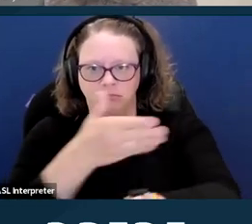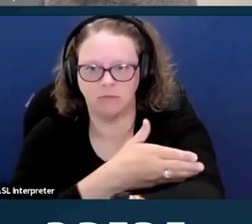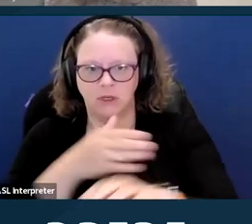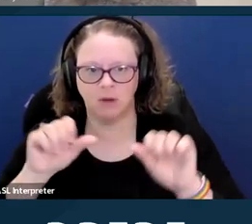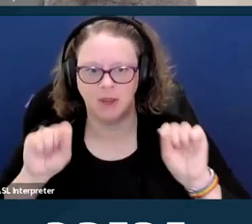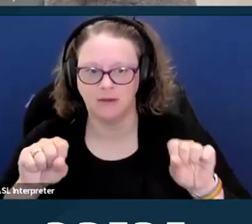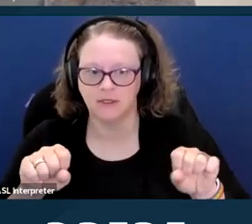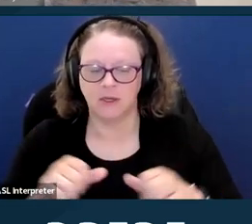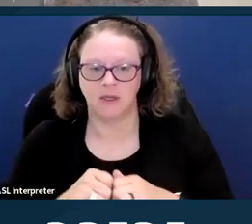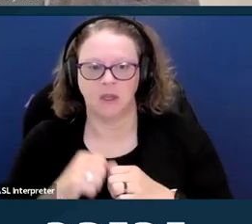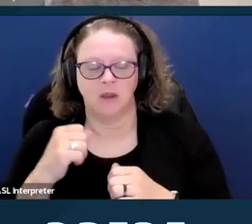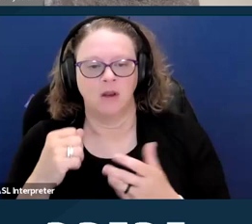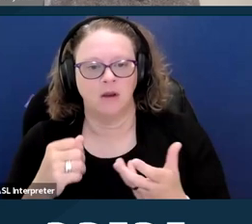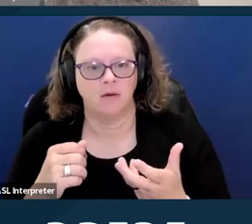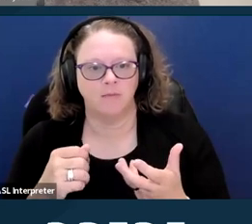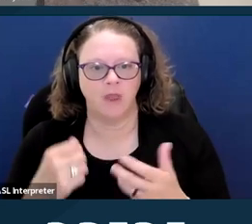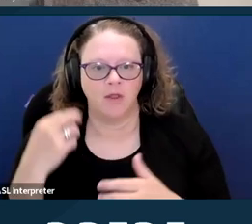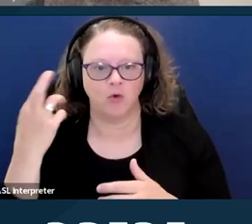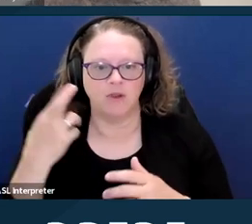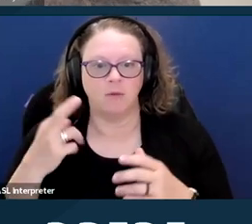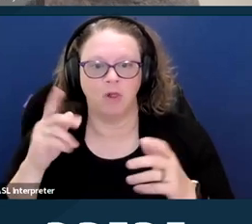with the person's preferred supports in place.